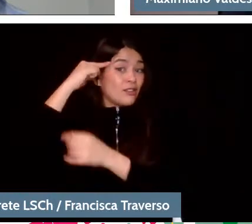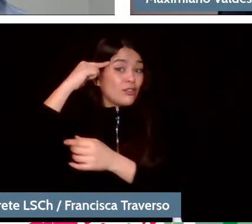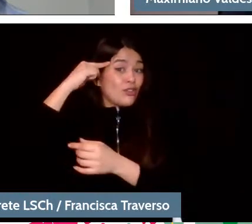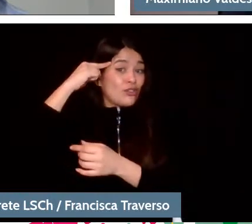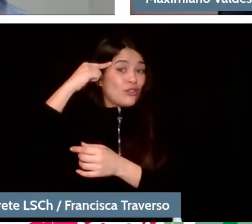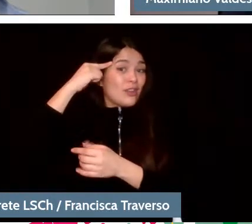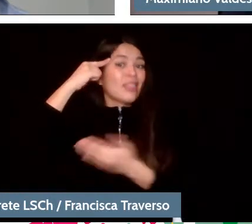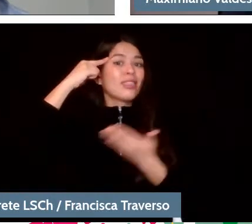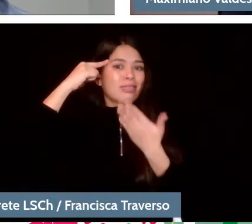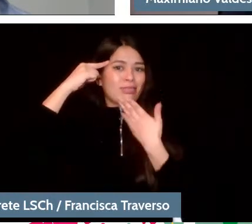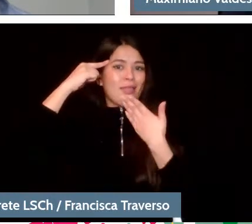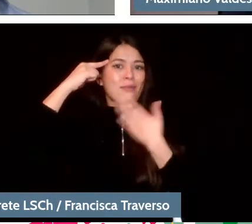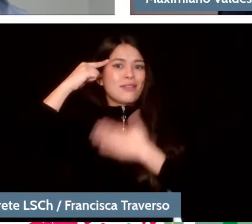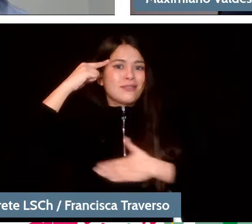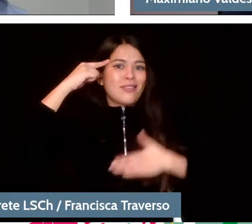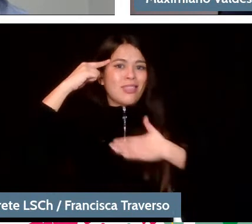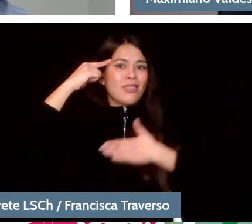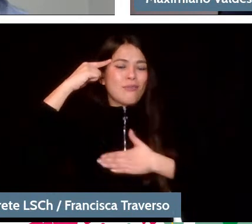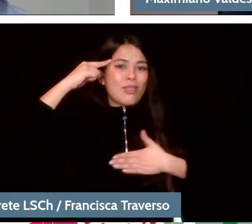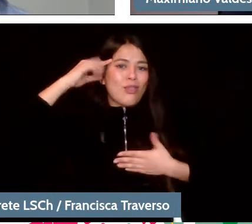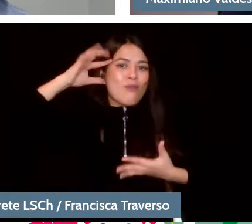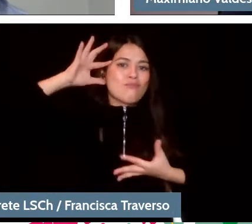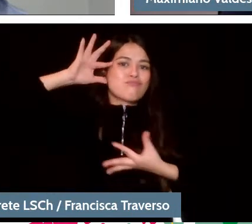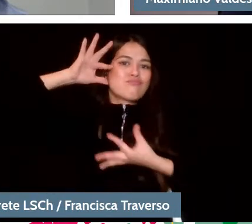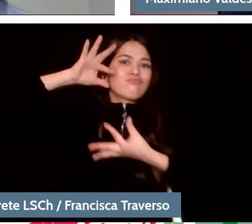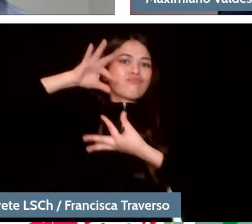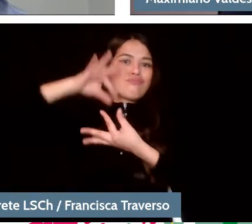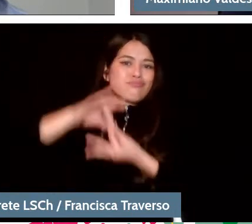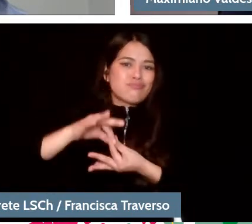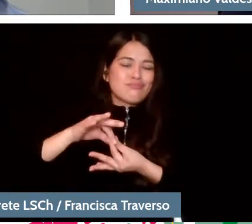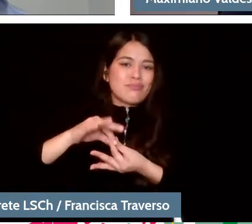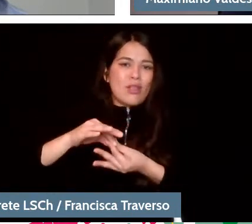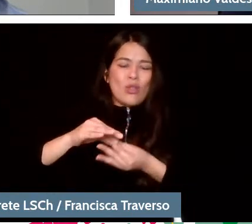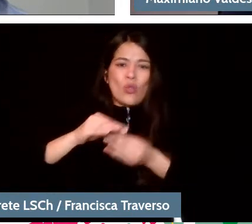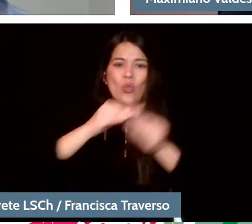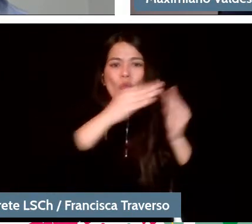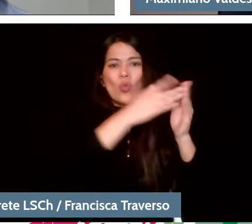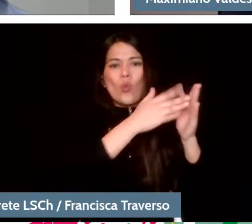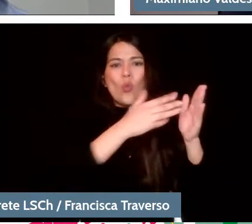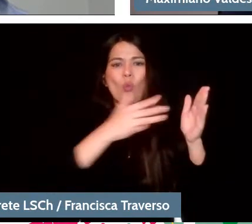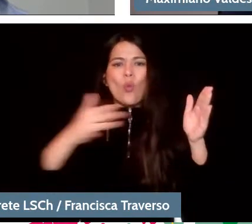and, therefore, has a more lasting effect. I always tell people: